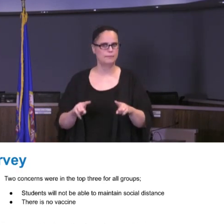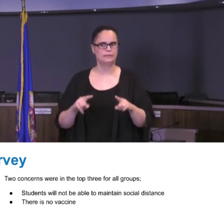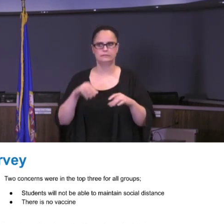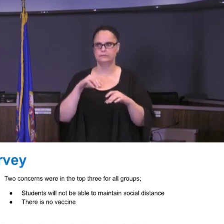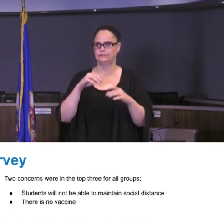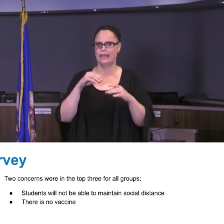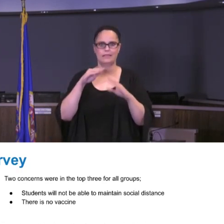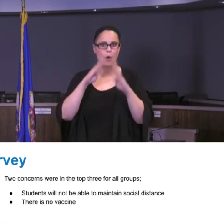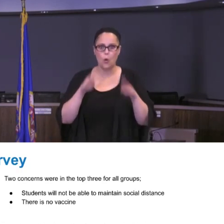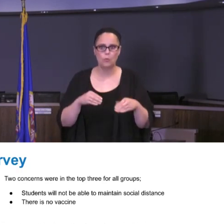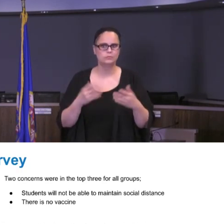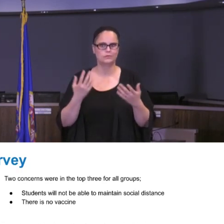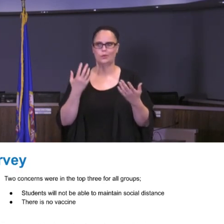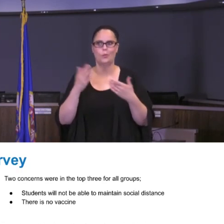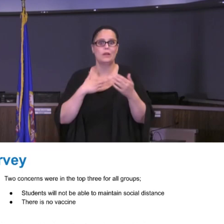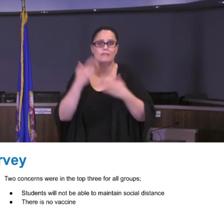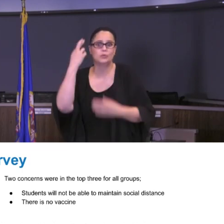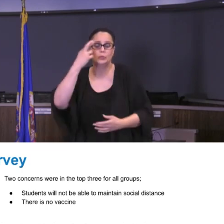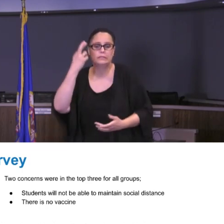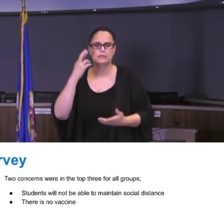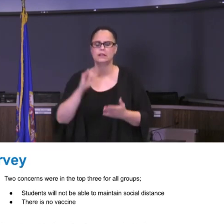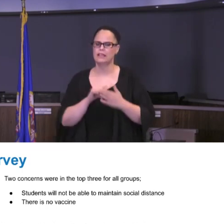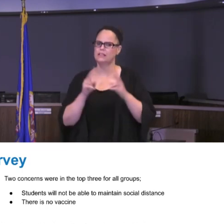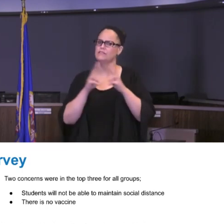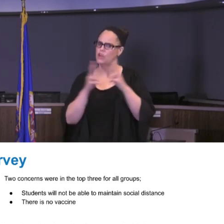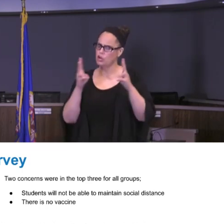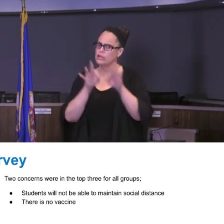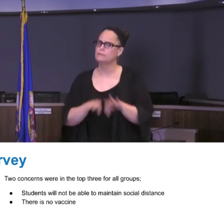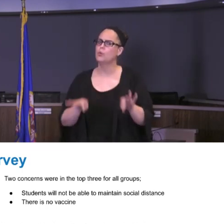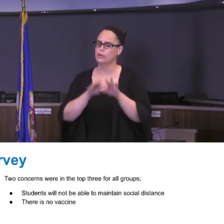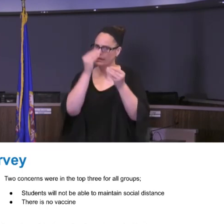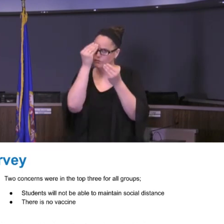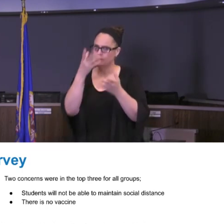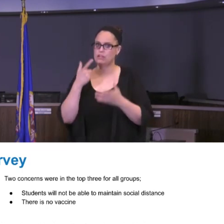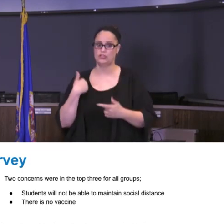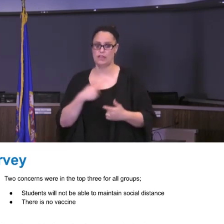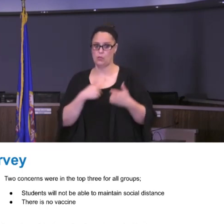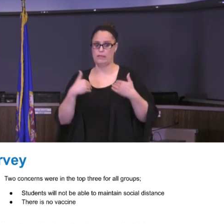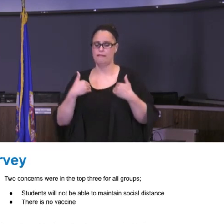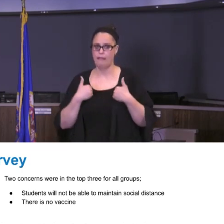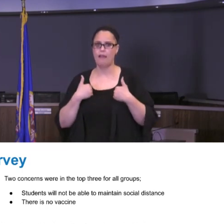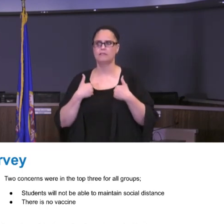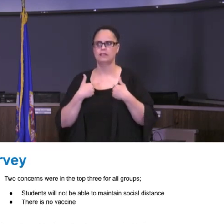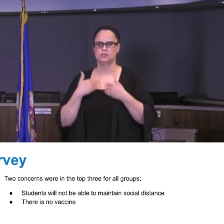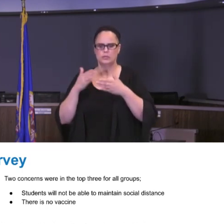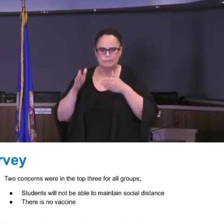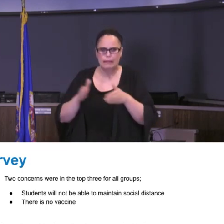So that was important information for us to have as we were framing and making these plans. We will continue